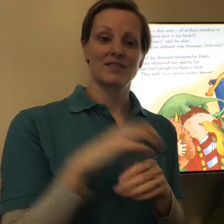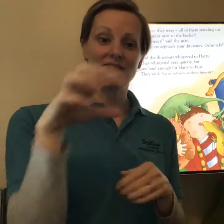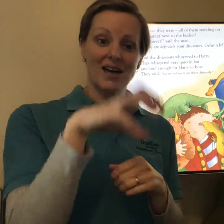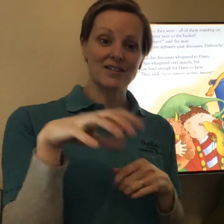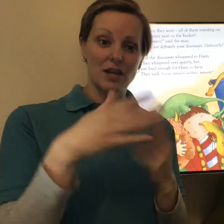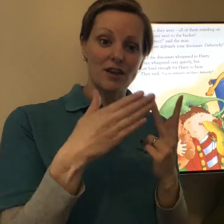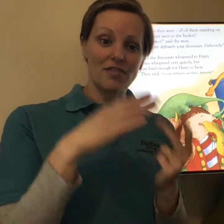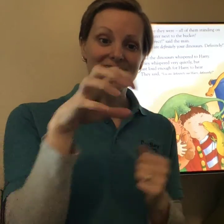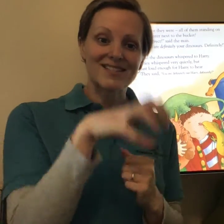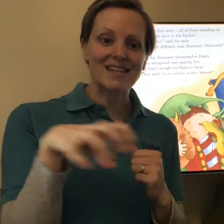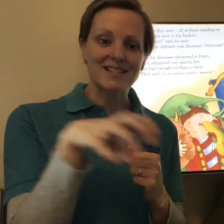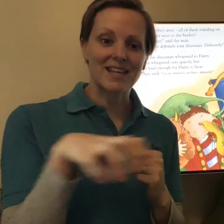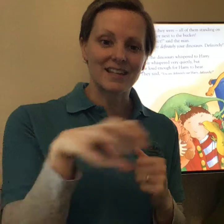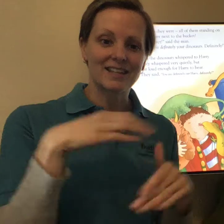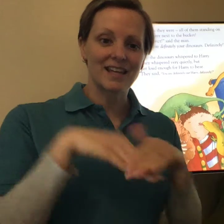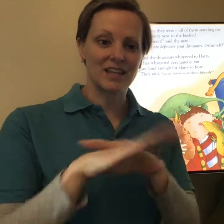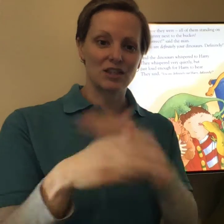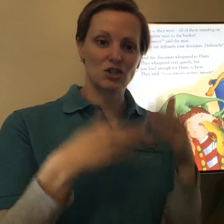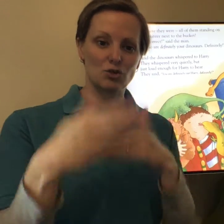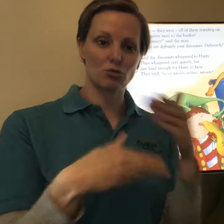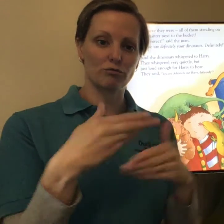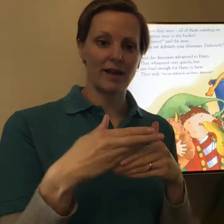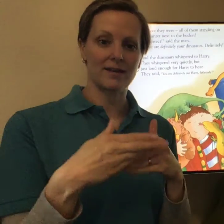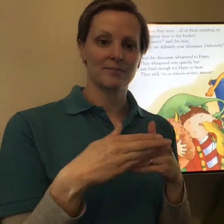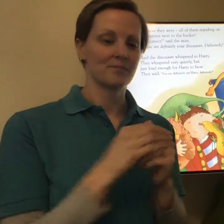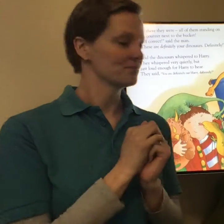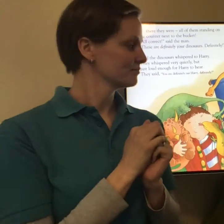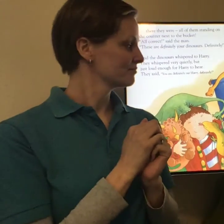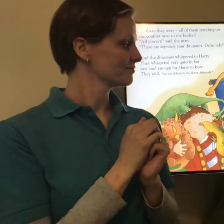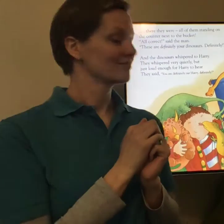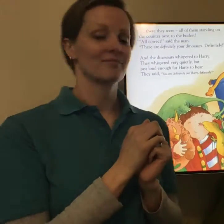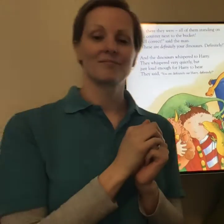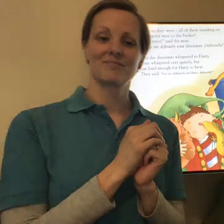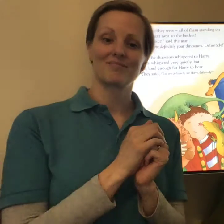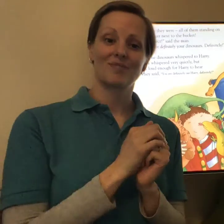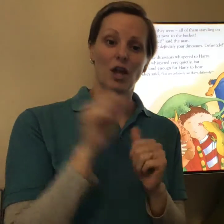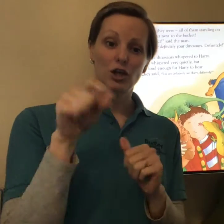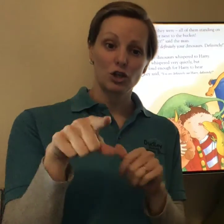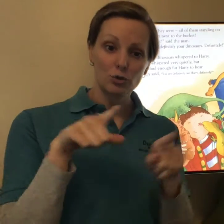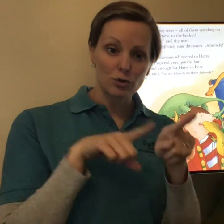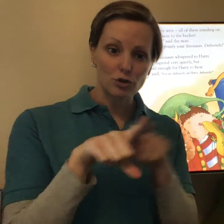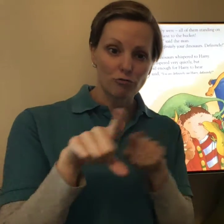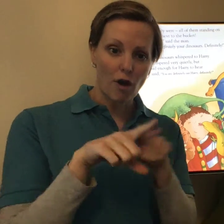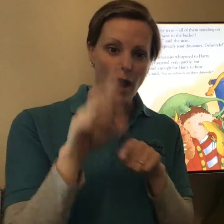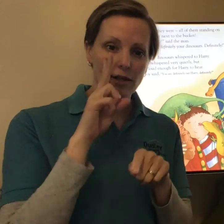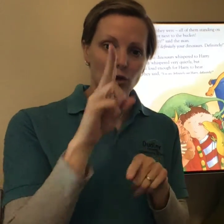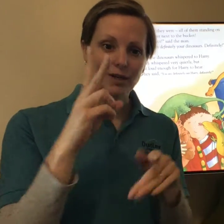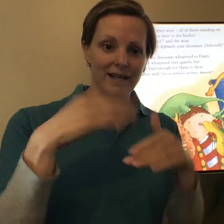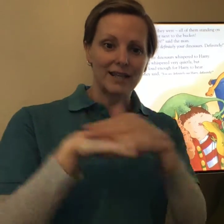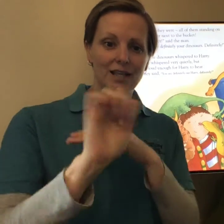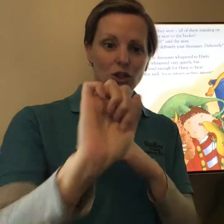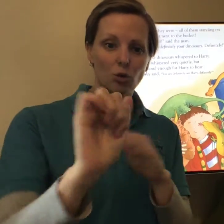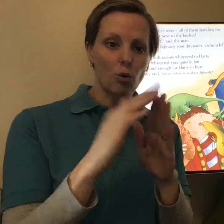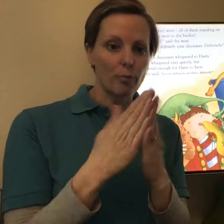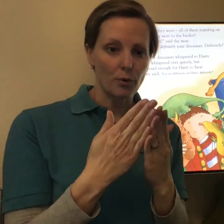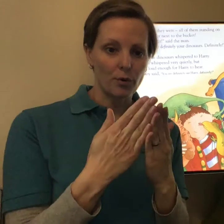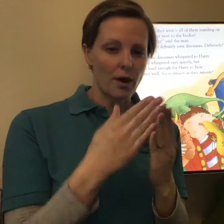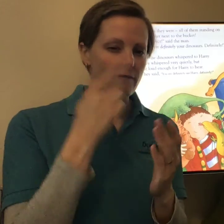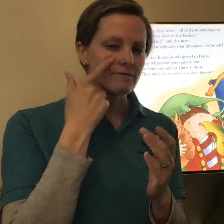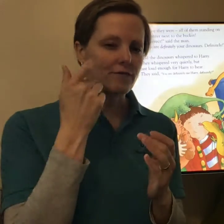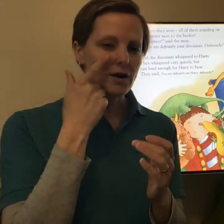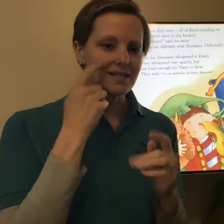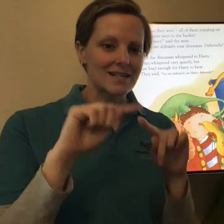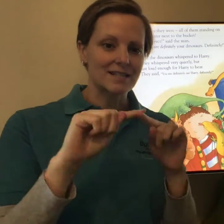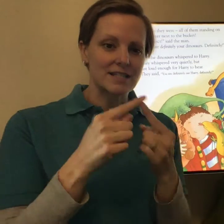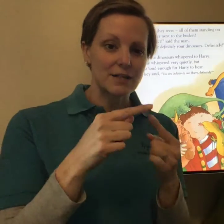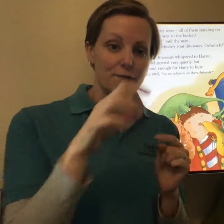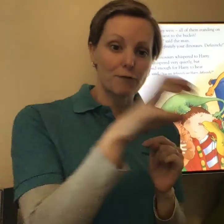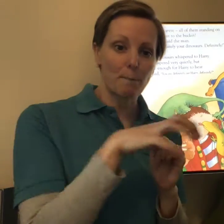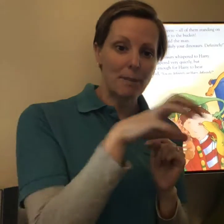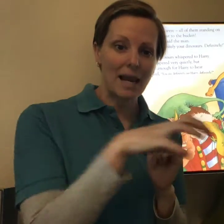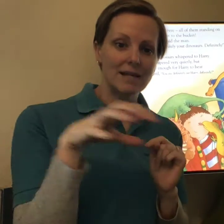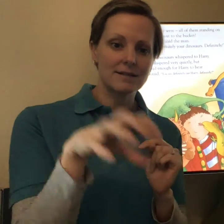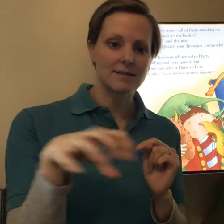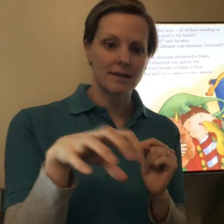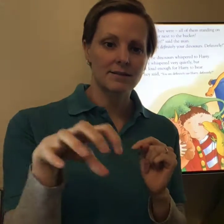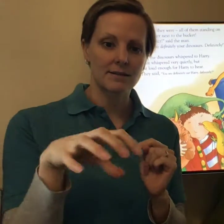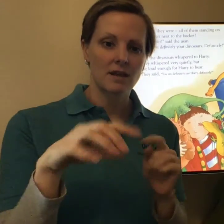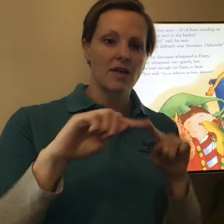So that's another setting in the story. You could try looking in your book and finding the different places.